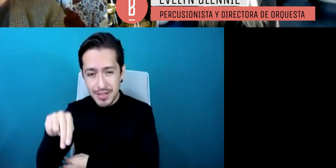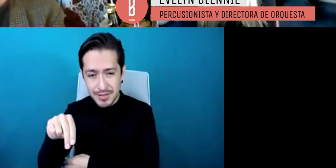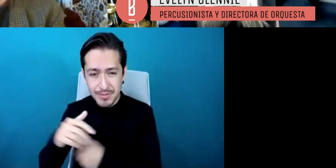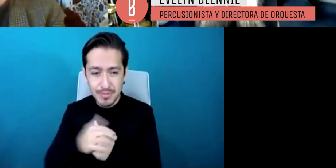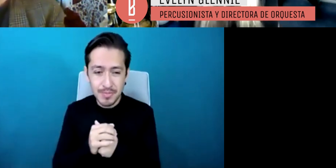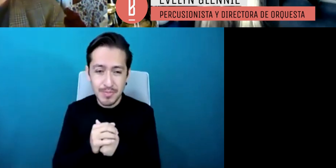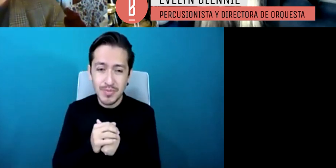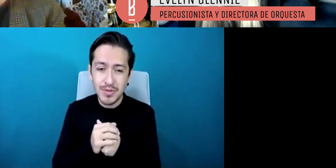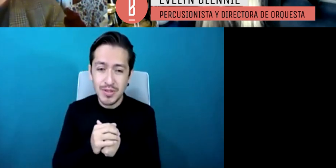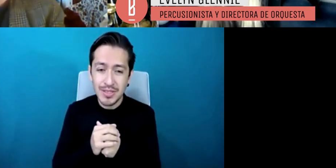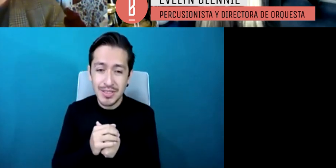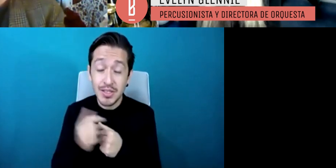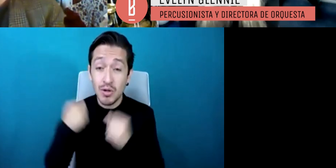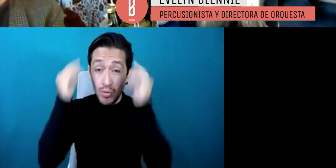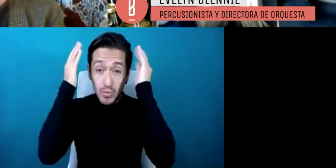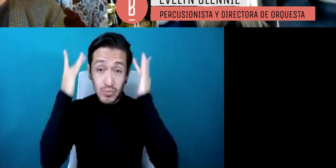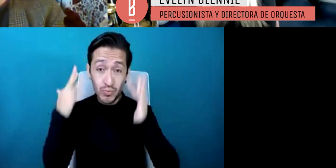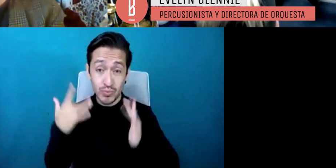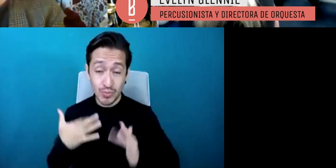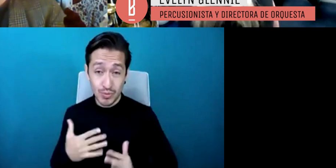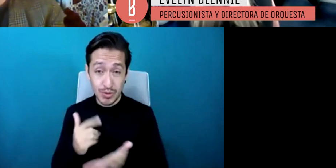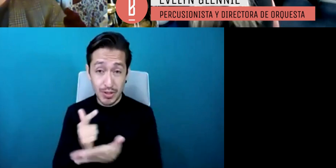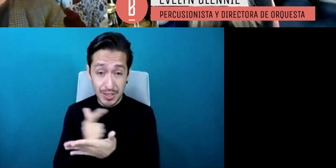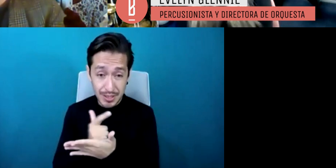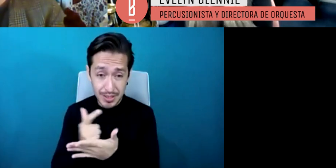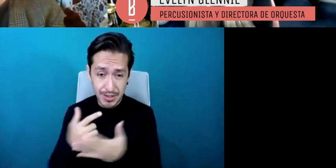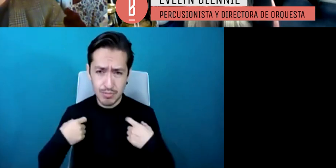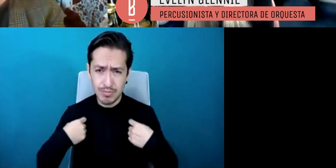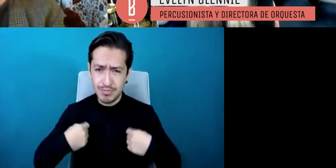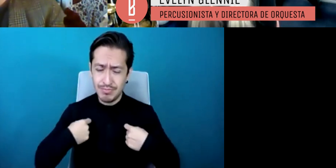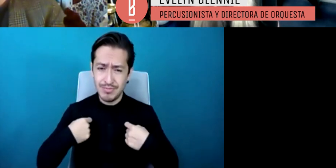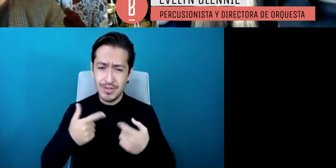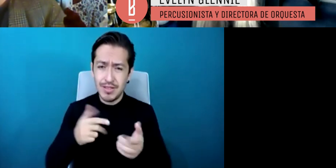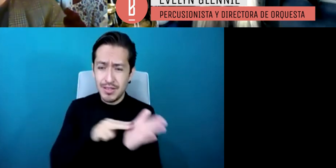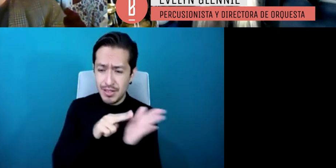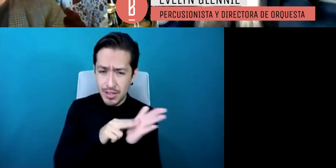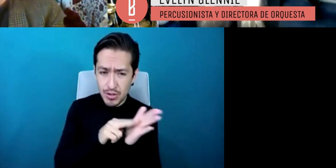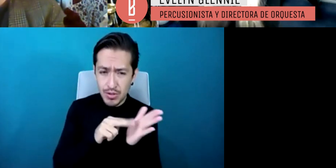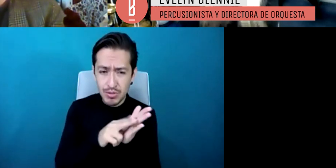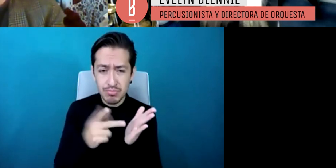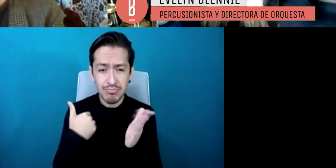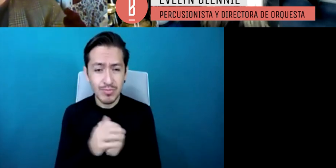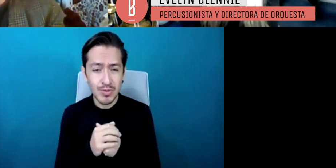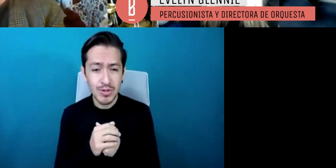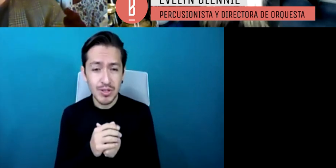long grey hair I’m wearing all black t-shirt and a black top and I’m also wearing